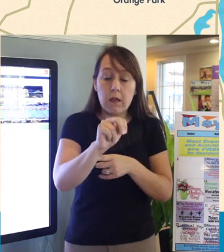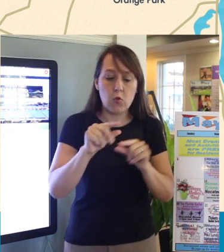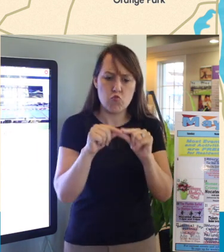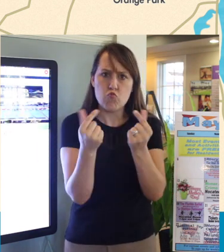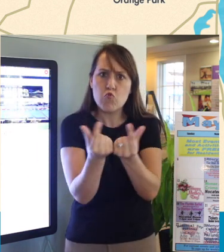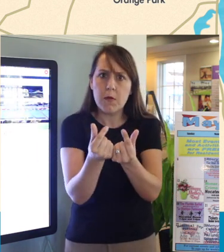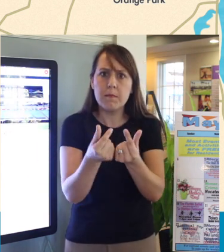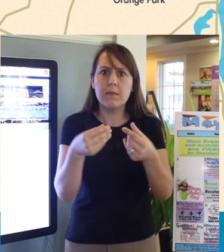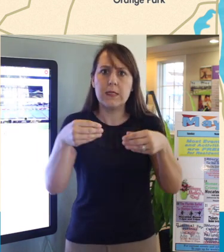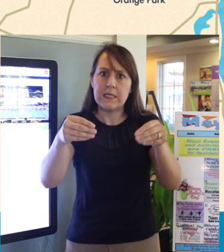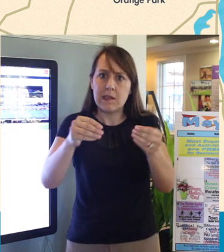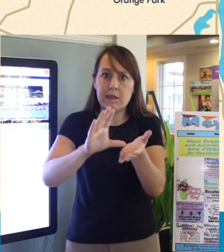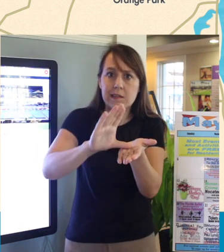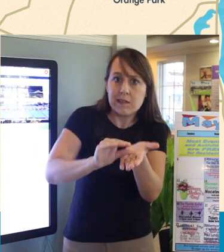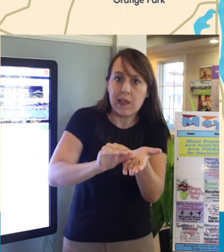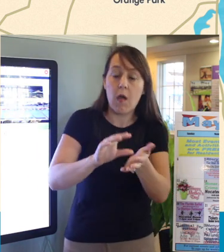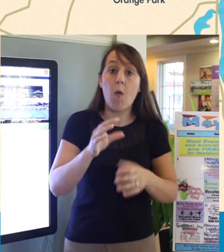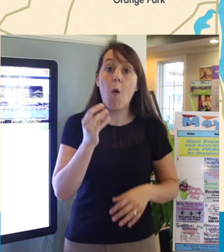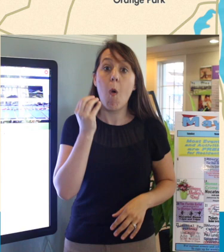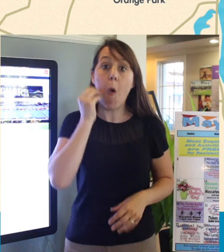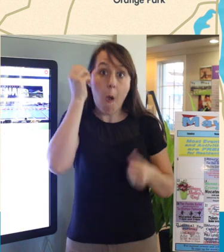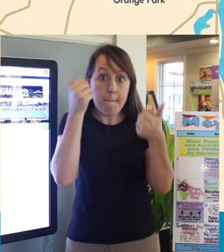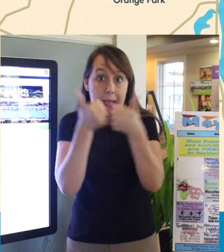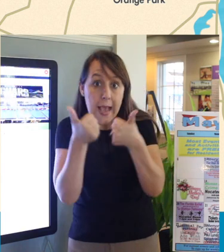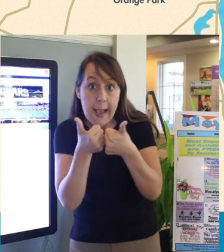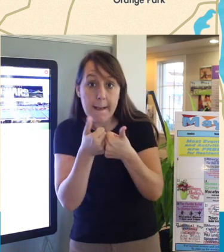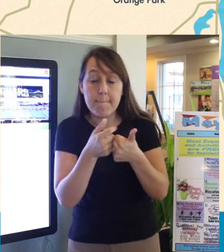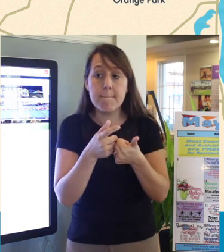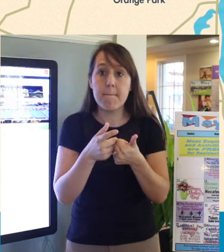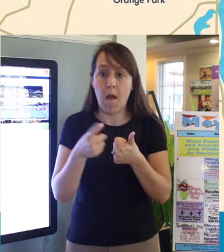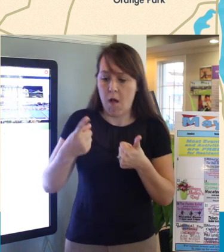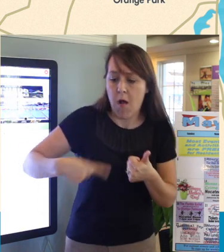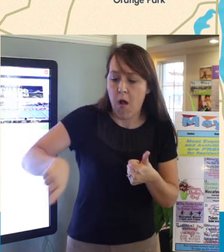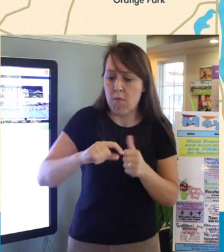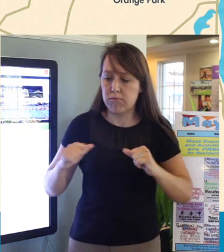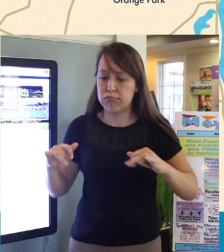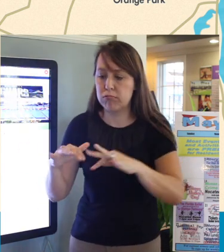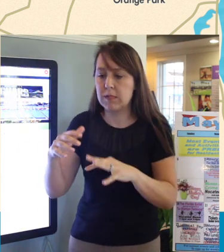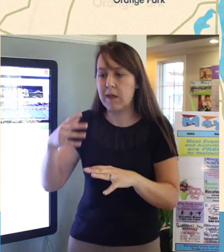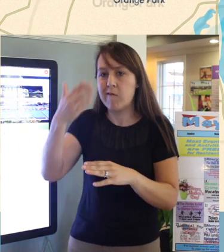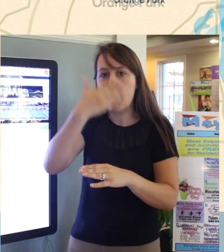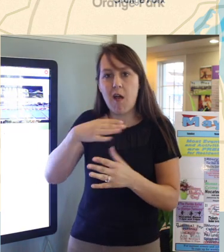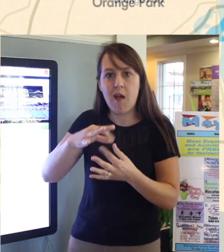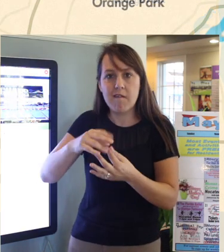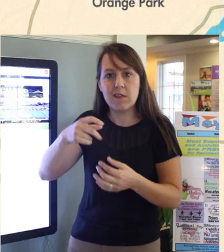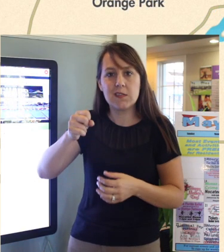and on home games the Residents will get together and tailgate in front of Splash Waterpark